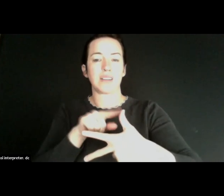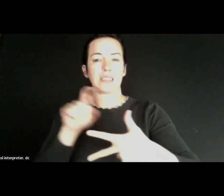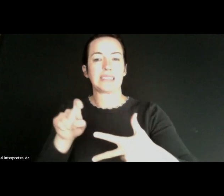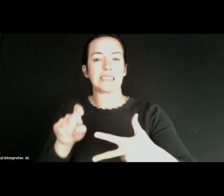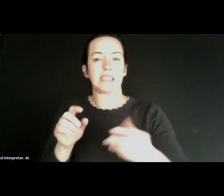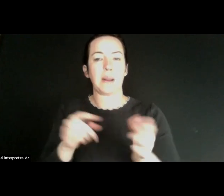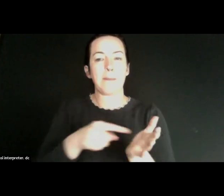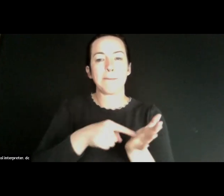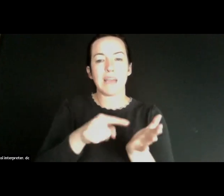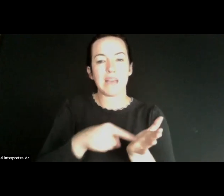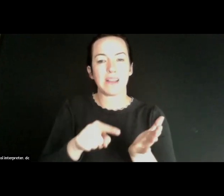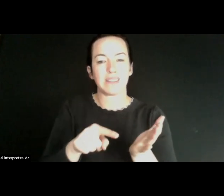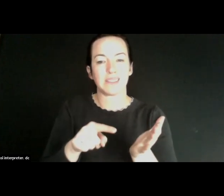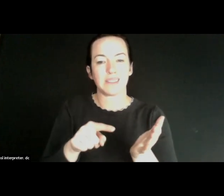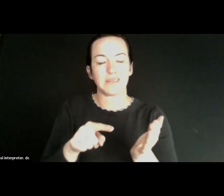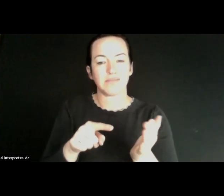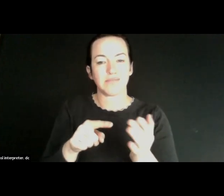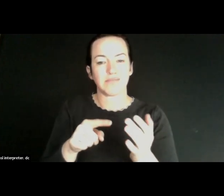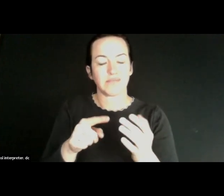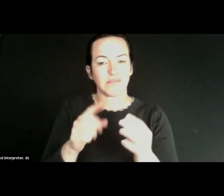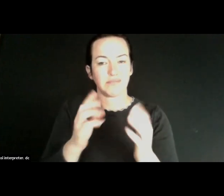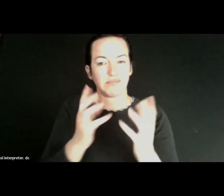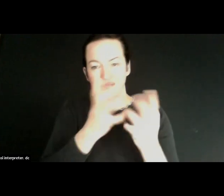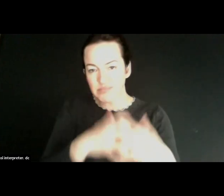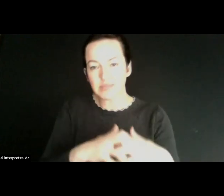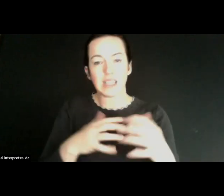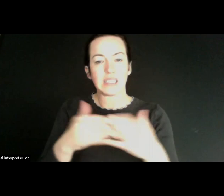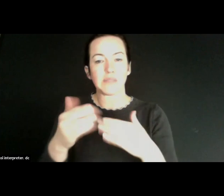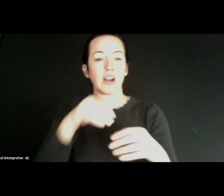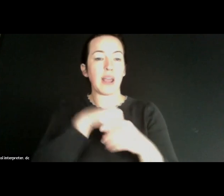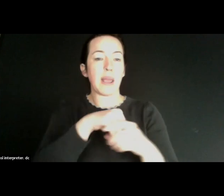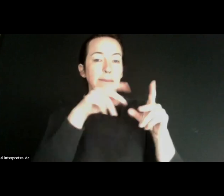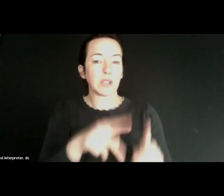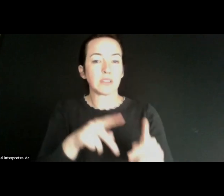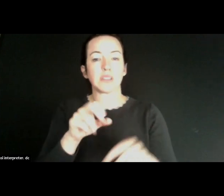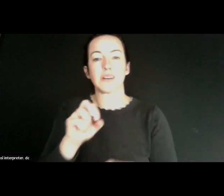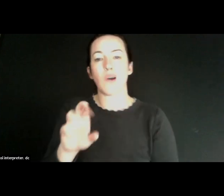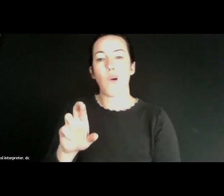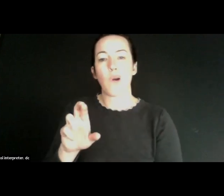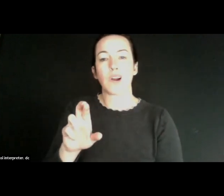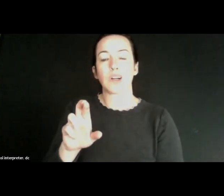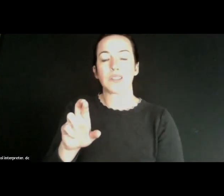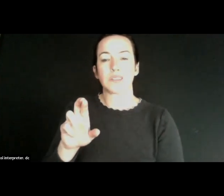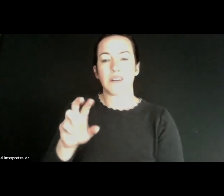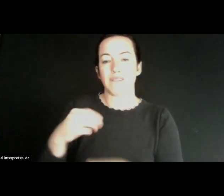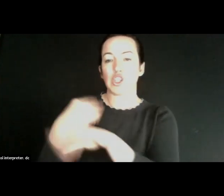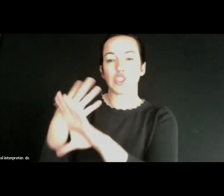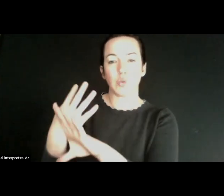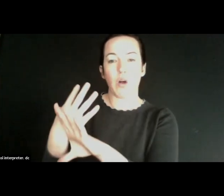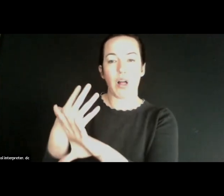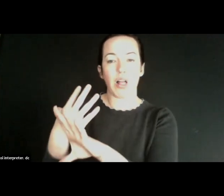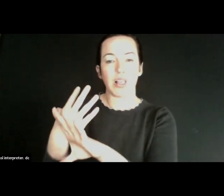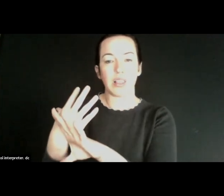payment parity right, whether it's in whether it's an in-person visit or a virtual visit. We also